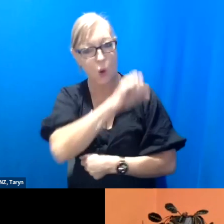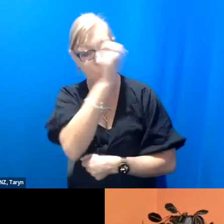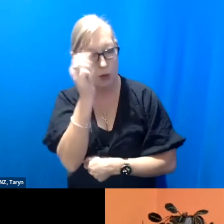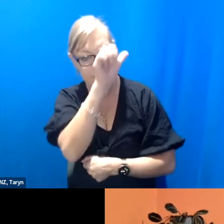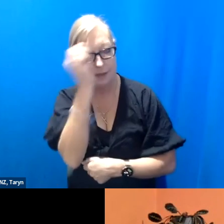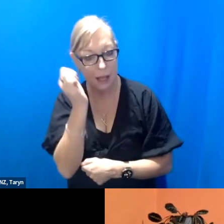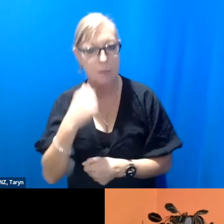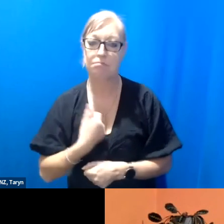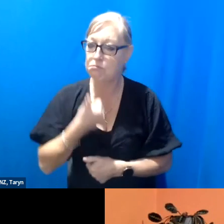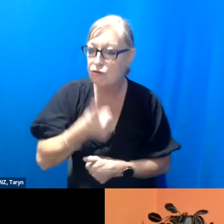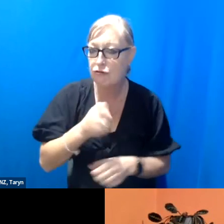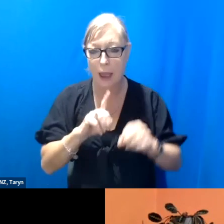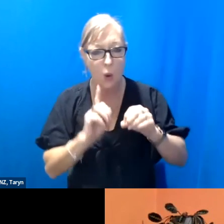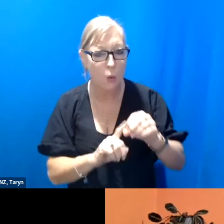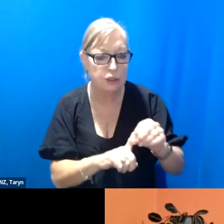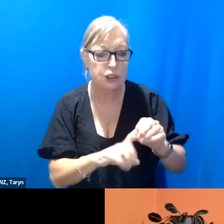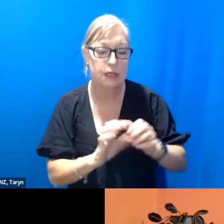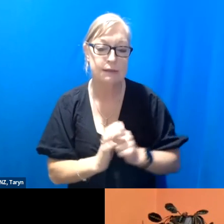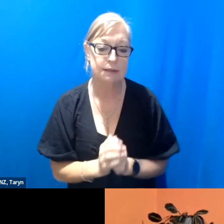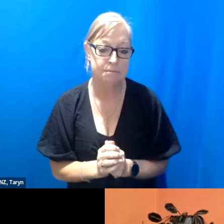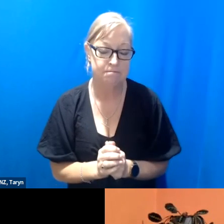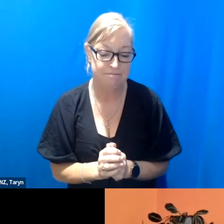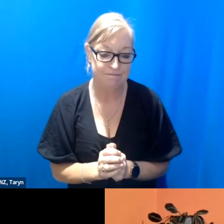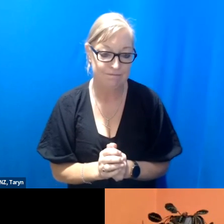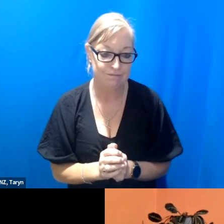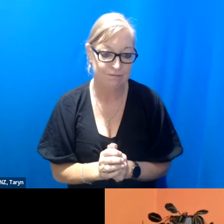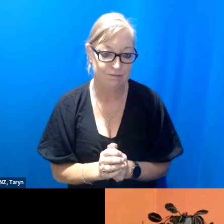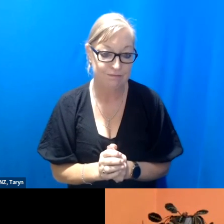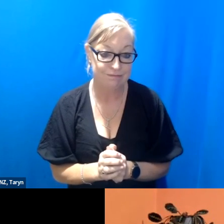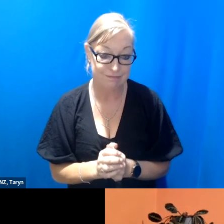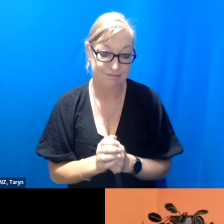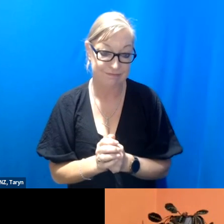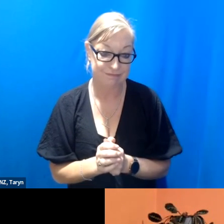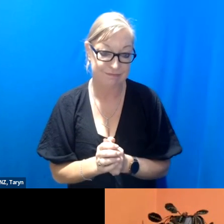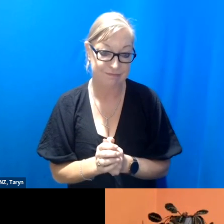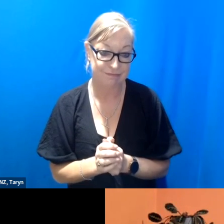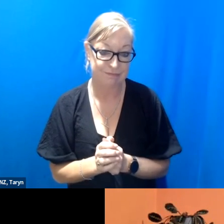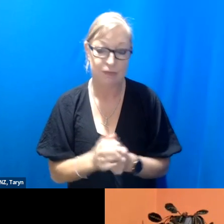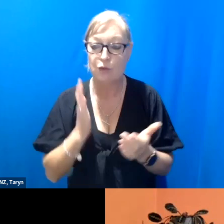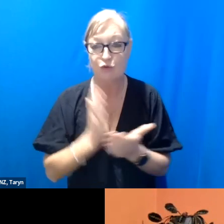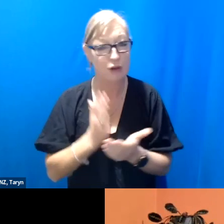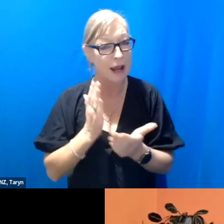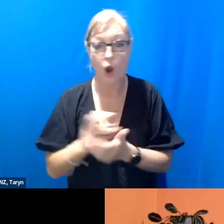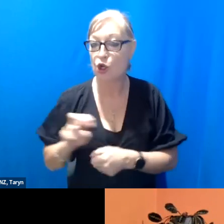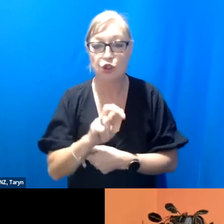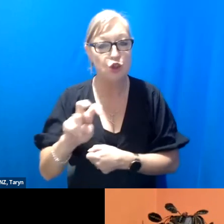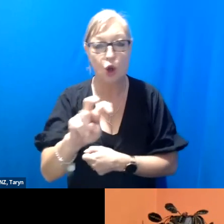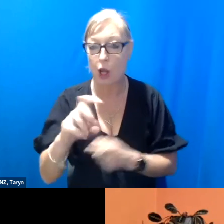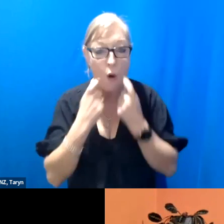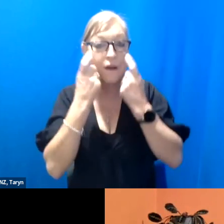pertinent questions, and as we say, we really are on a journey about care here, and to get